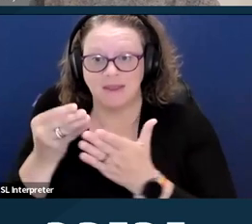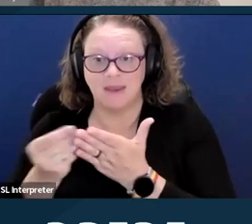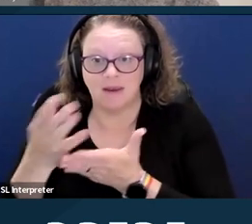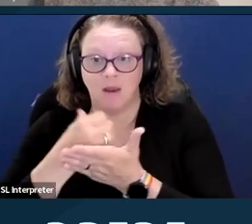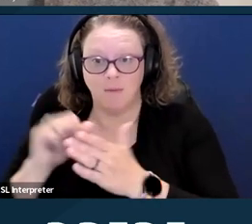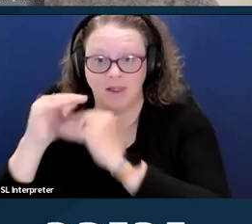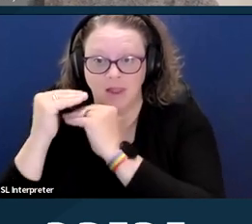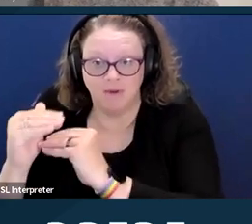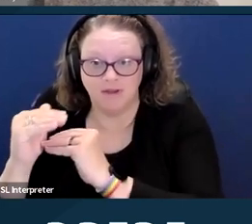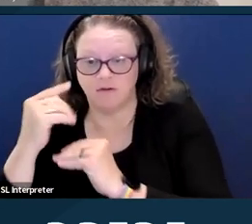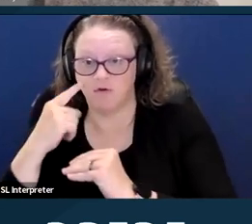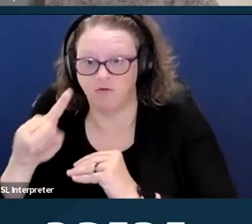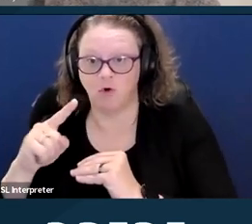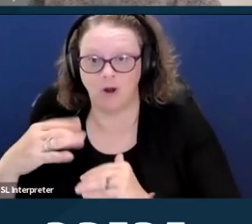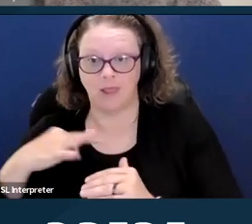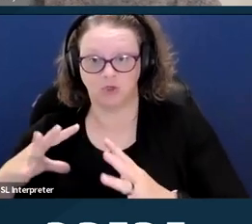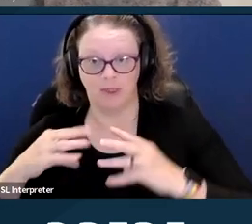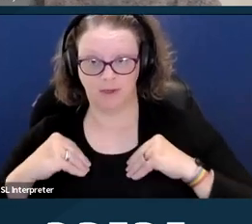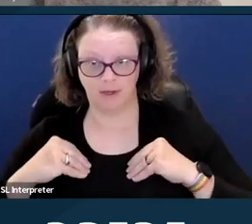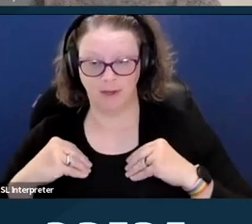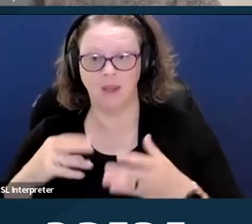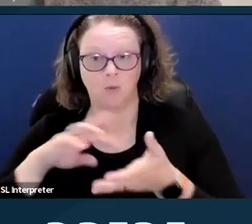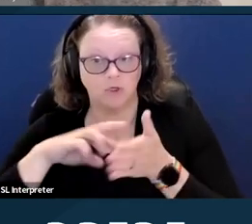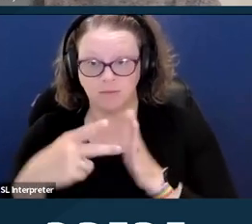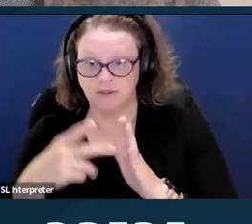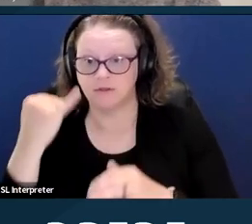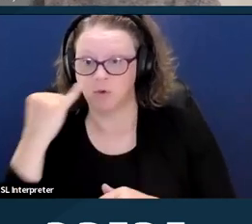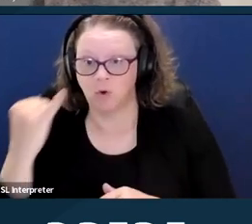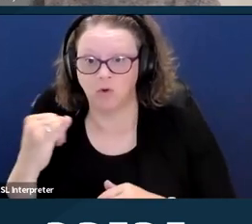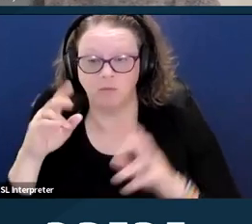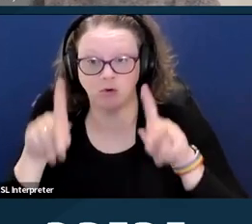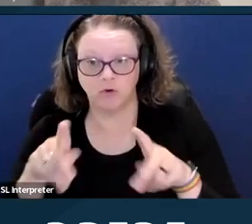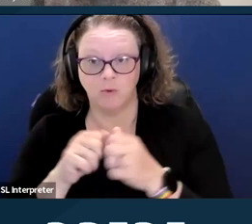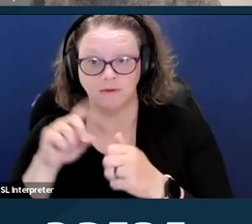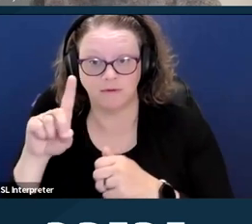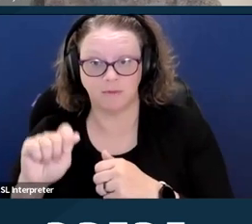So people with disabilities, if they were to marry their partner,